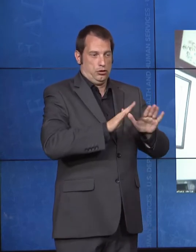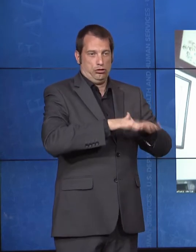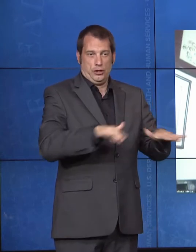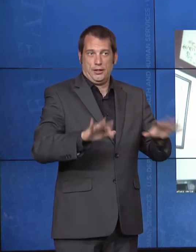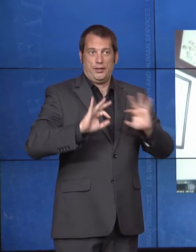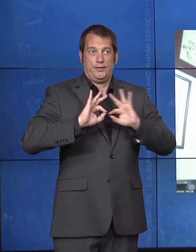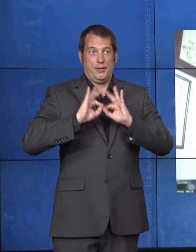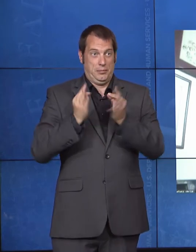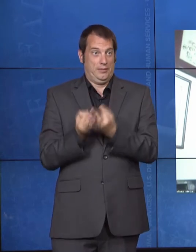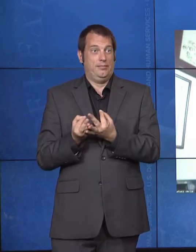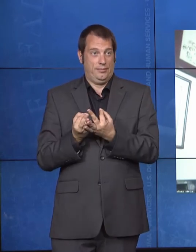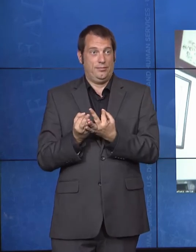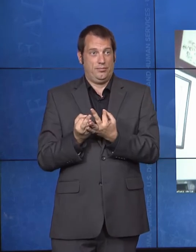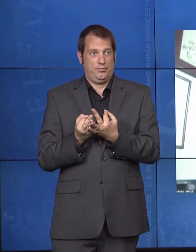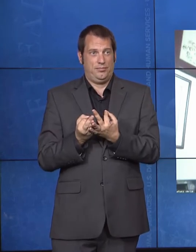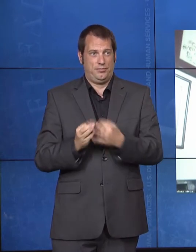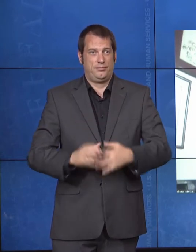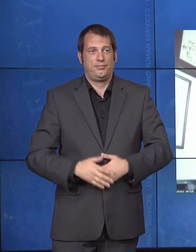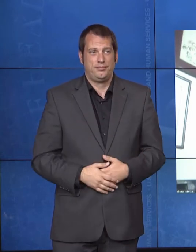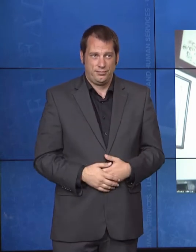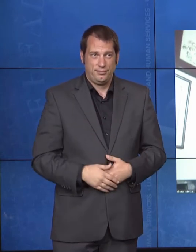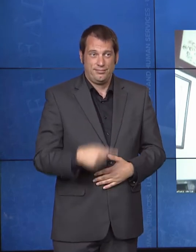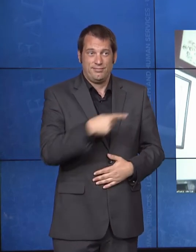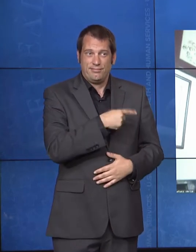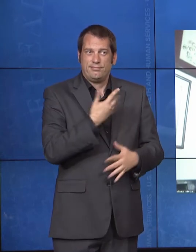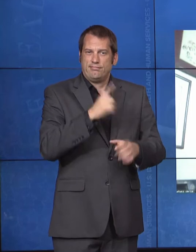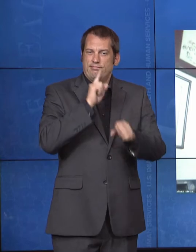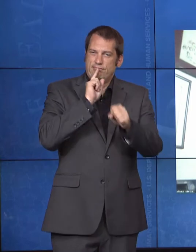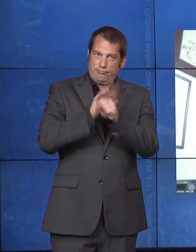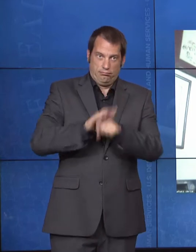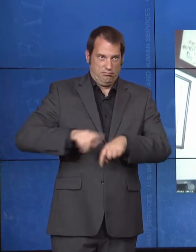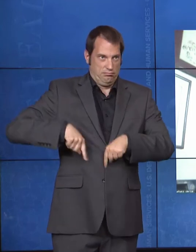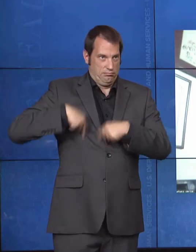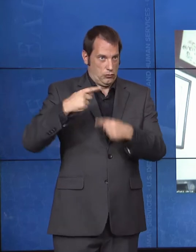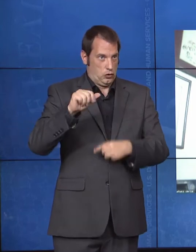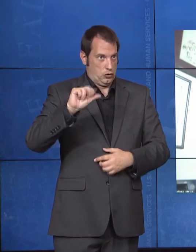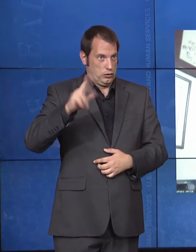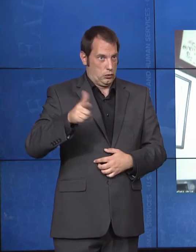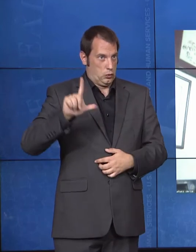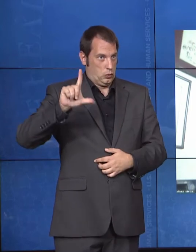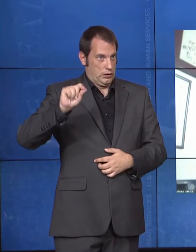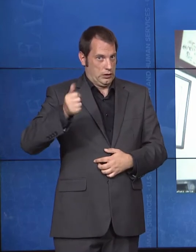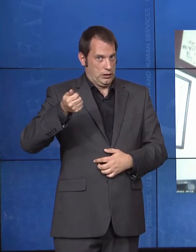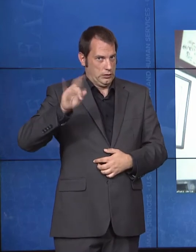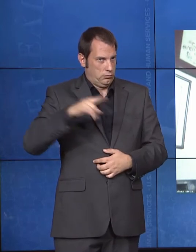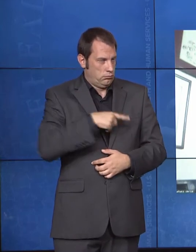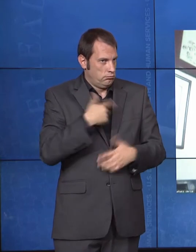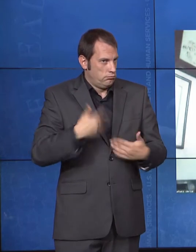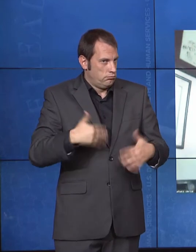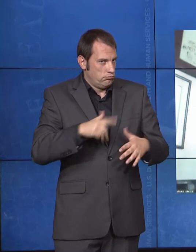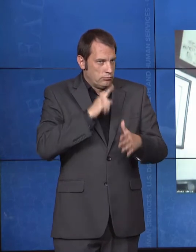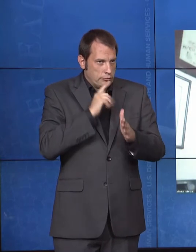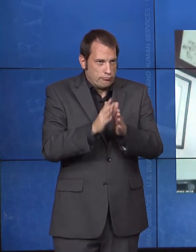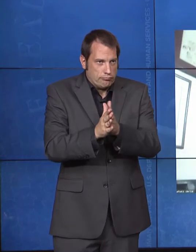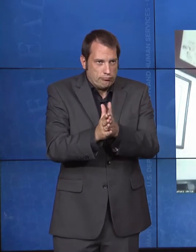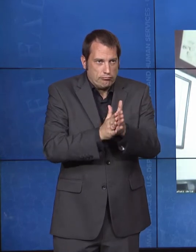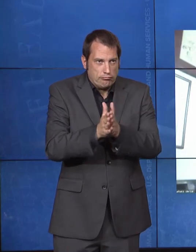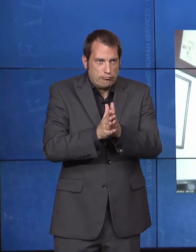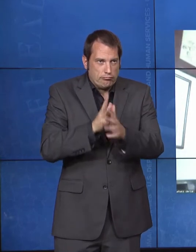of 2018, she has just been churning and burning. Before joining HHS, Lynn served as the executive